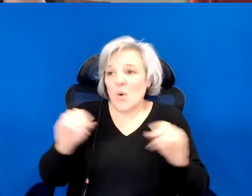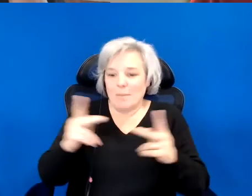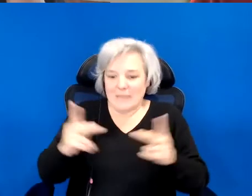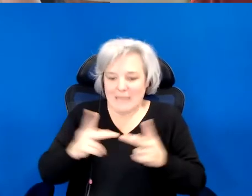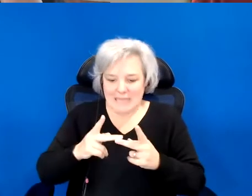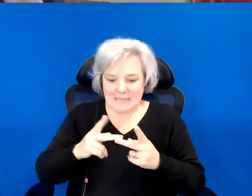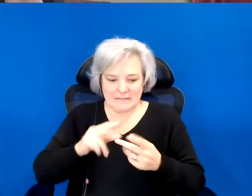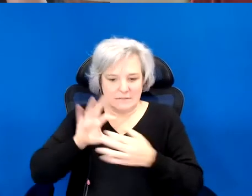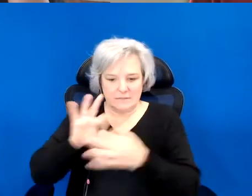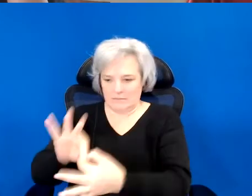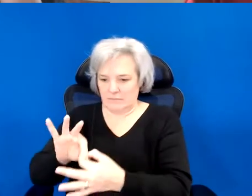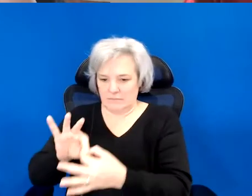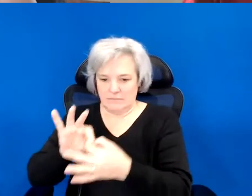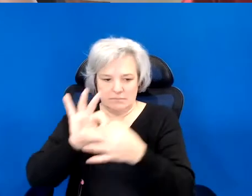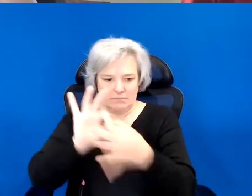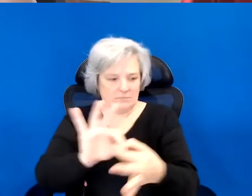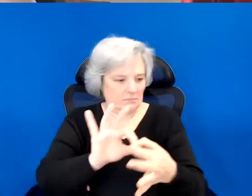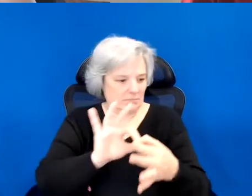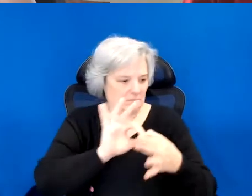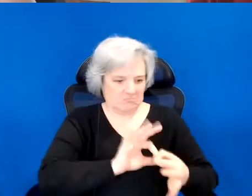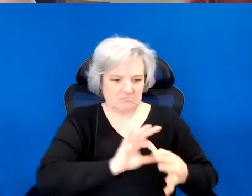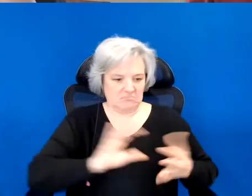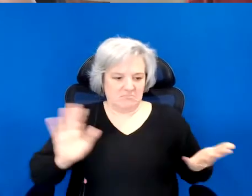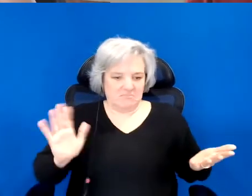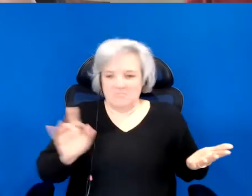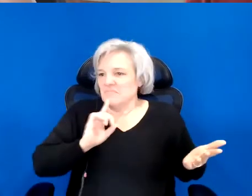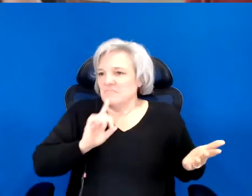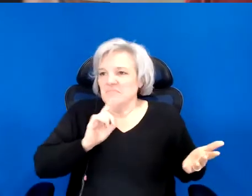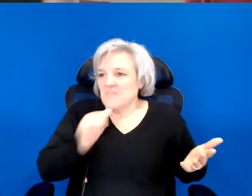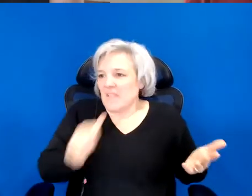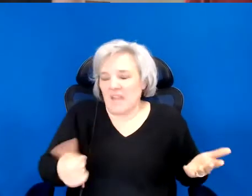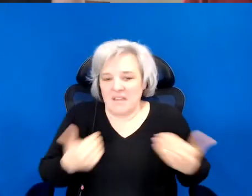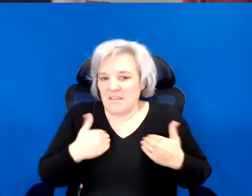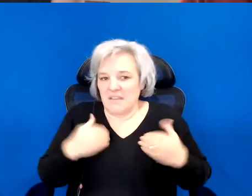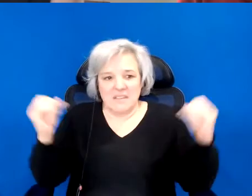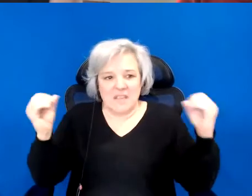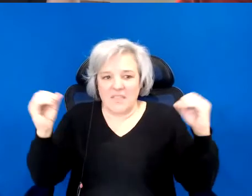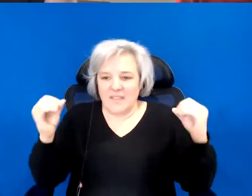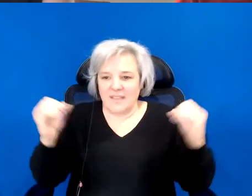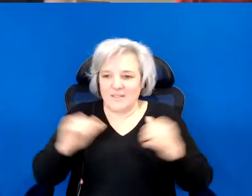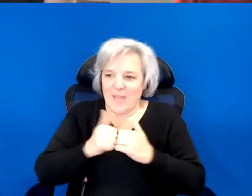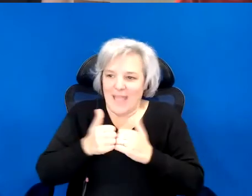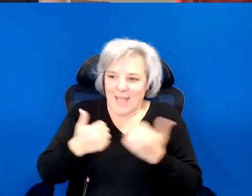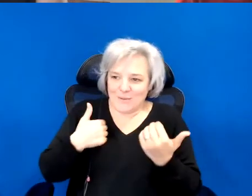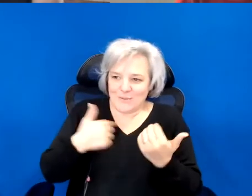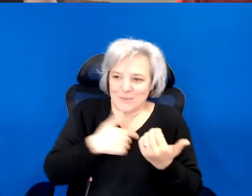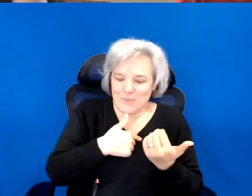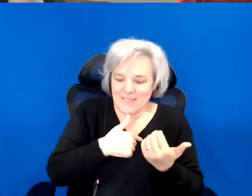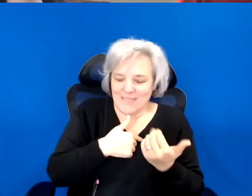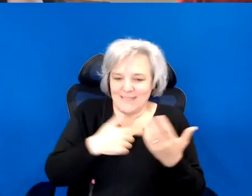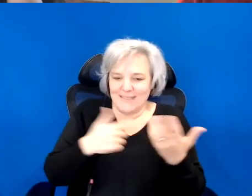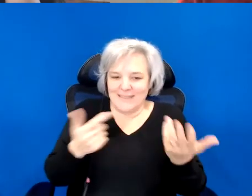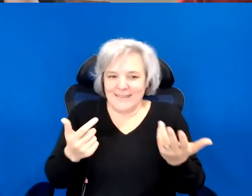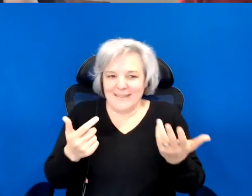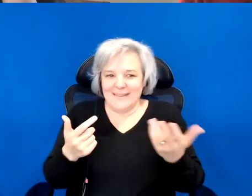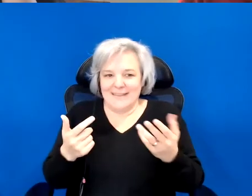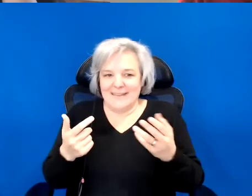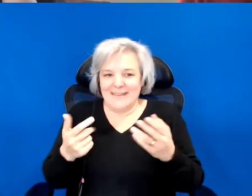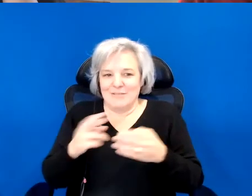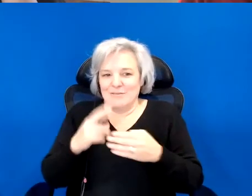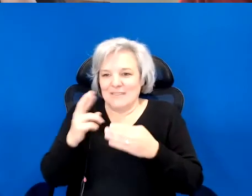So then how do we become of consequence to send you back to yourself.